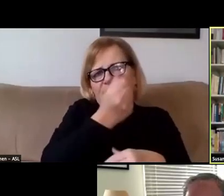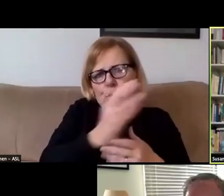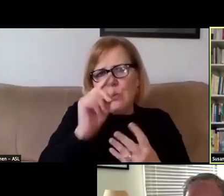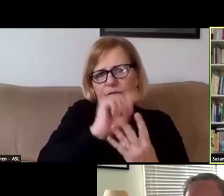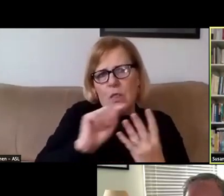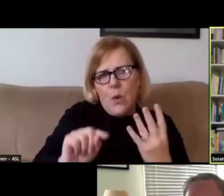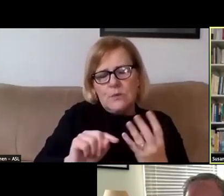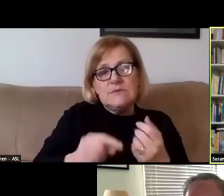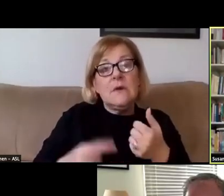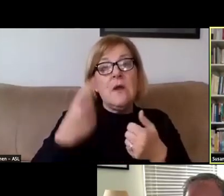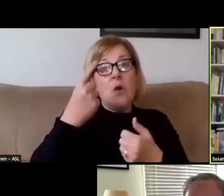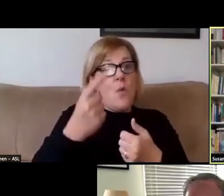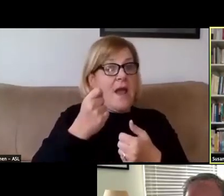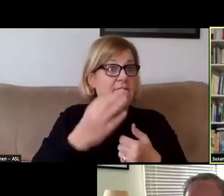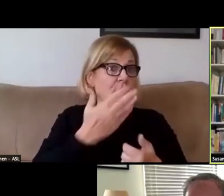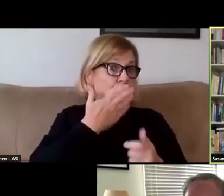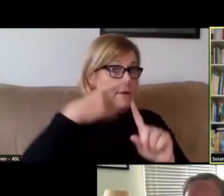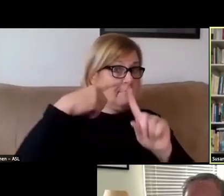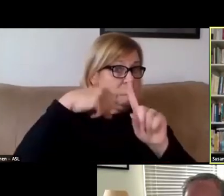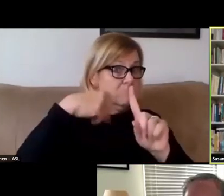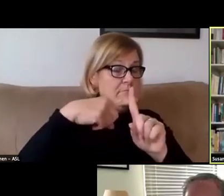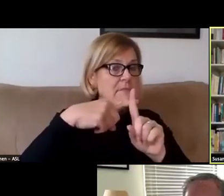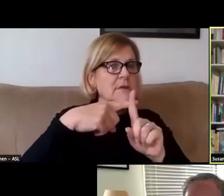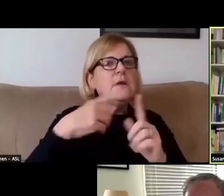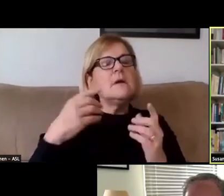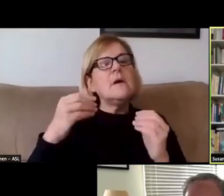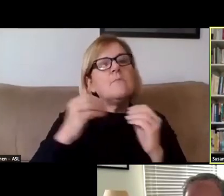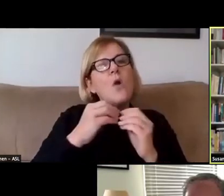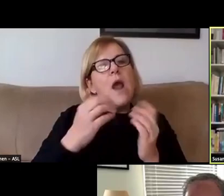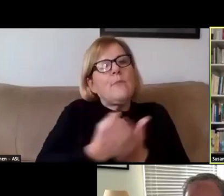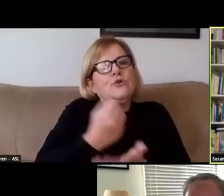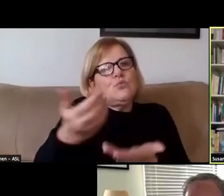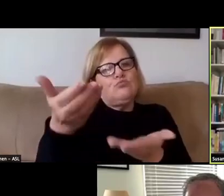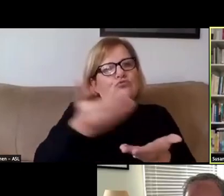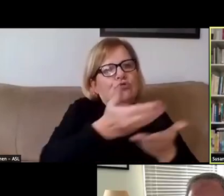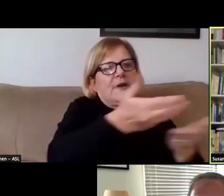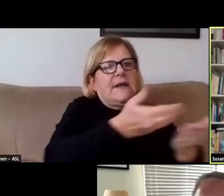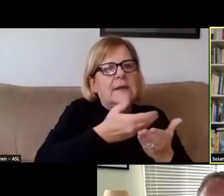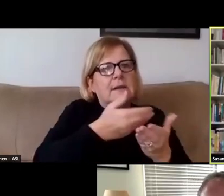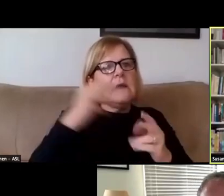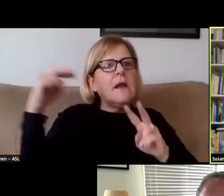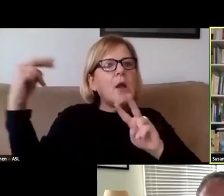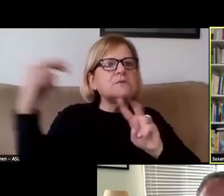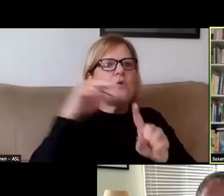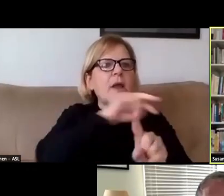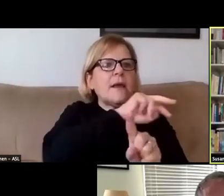One of the silver linings has been the expanded opportunity to bring in perspectives of a range of outside speakers,